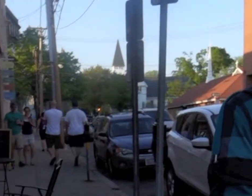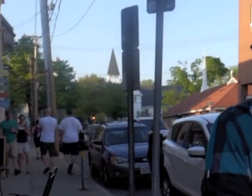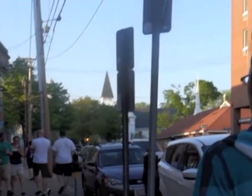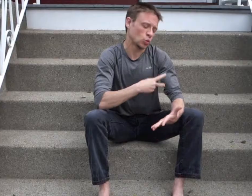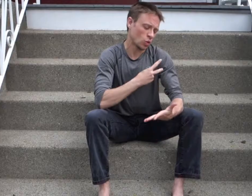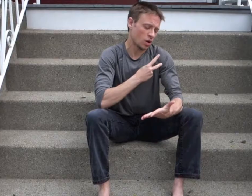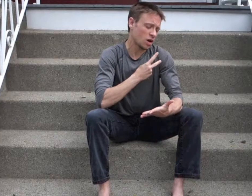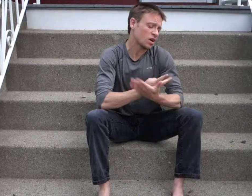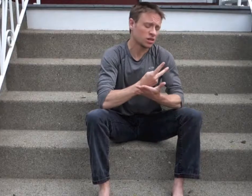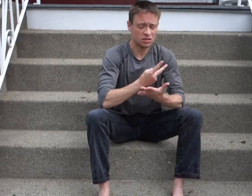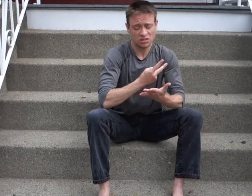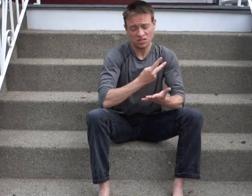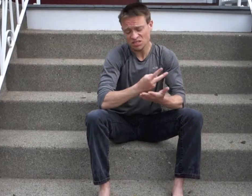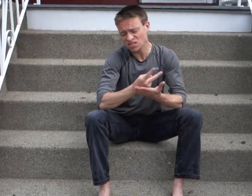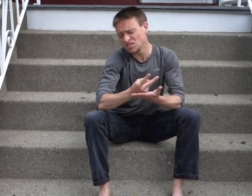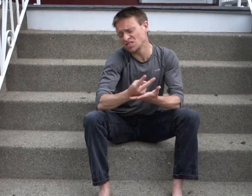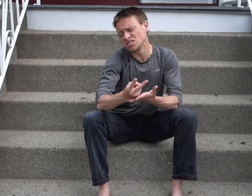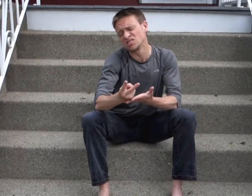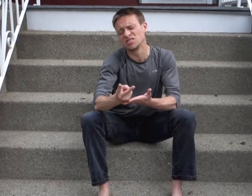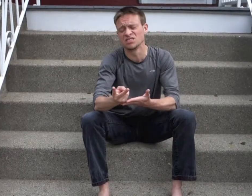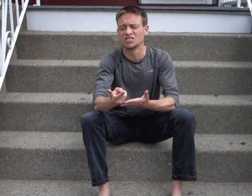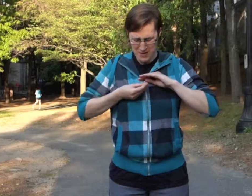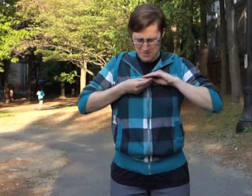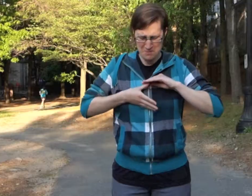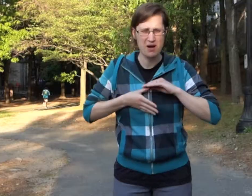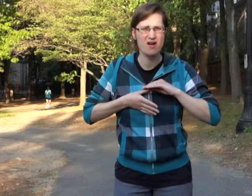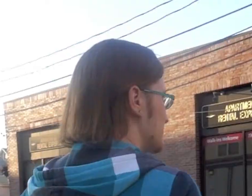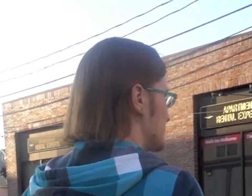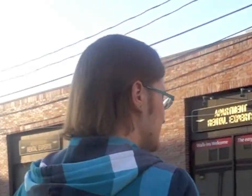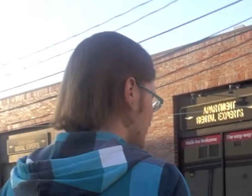I won't fall out of love, I fall into you